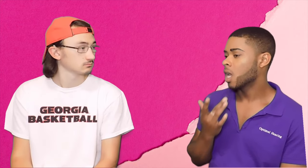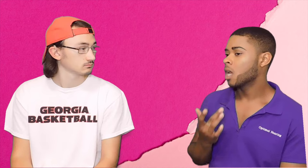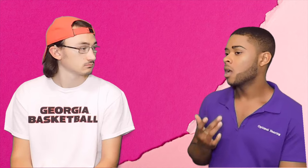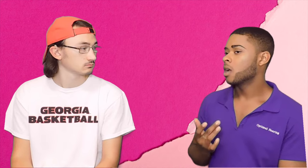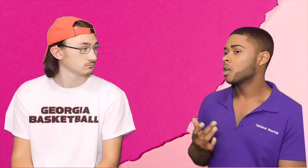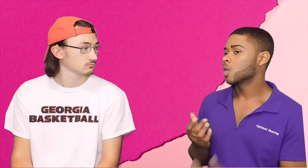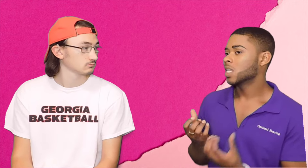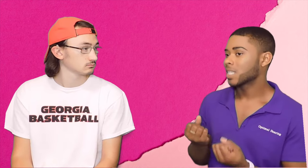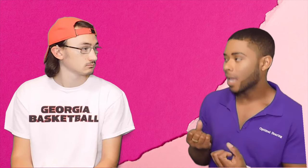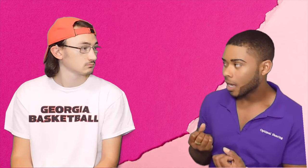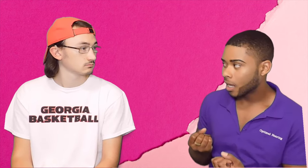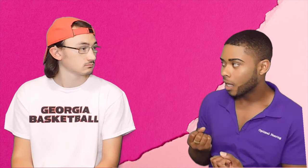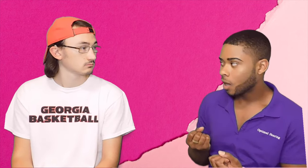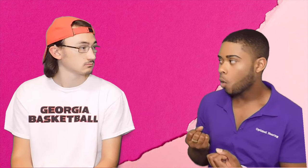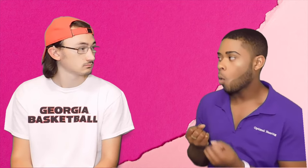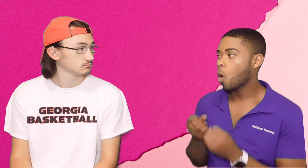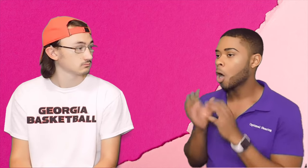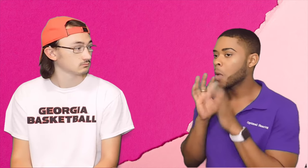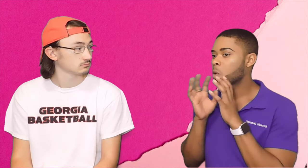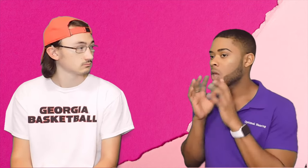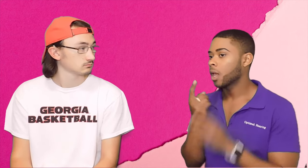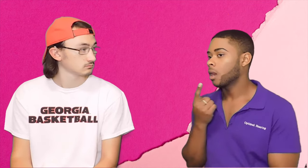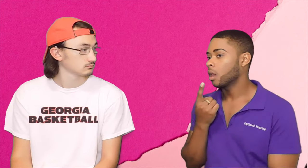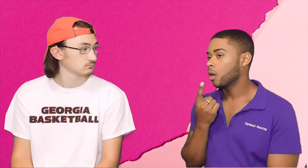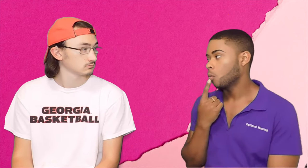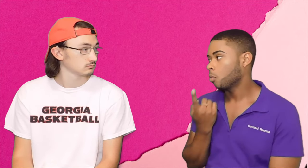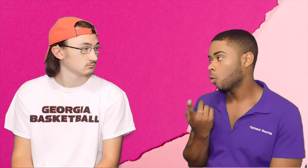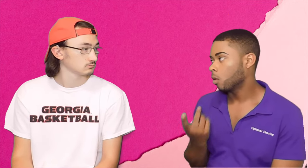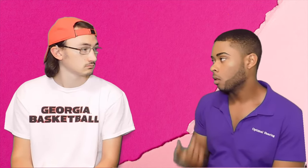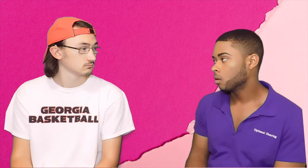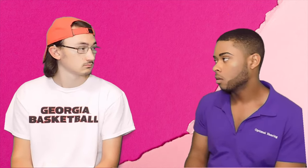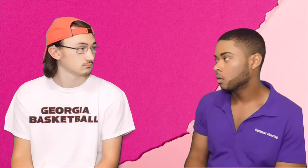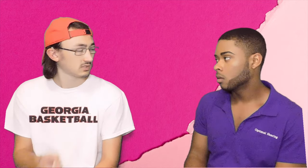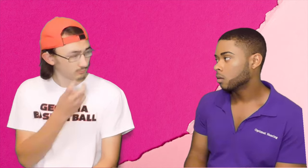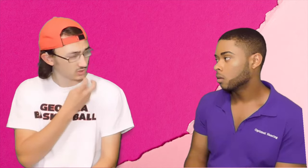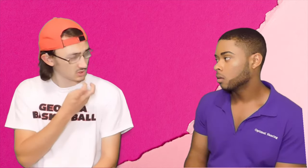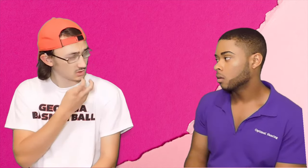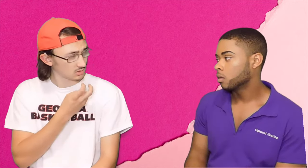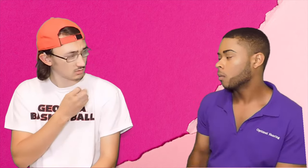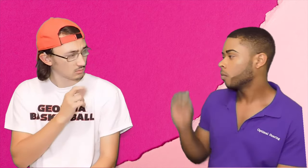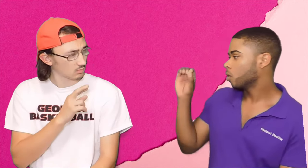Bryce: Do you prefer signing or communicating... Luke: Lip reading or orall... Bryce: Orally